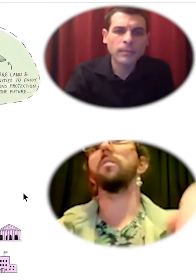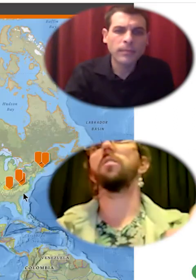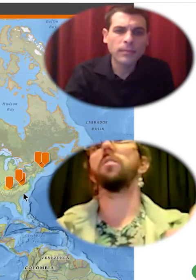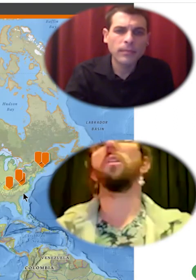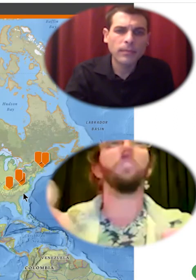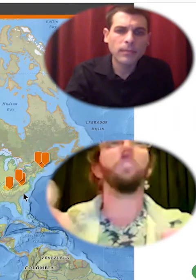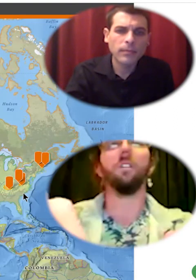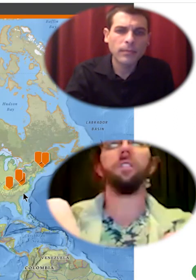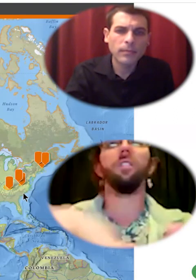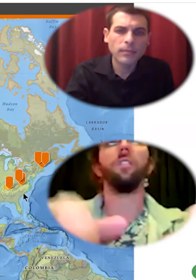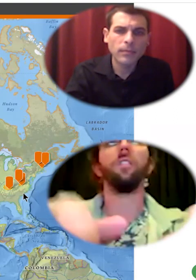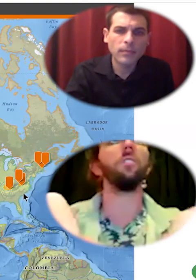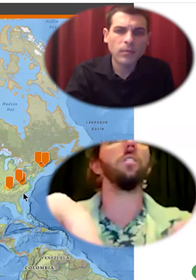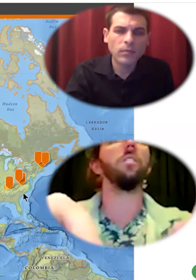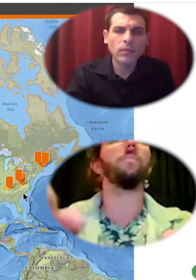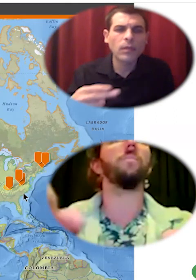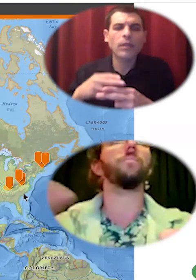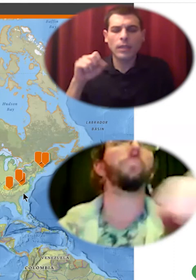called sylvanaqua